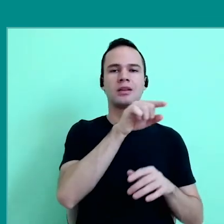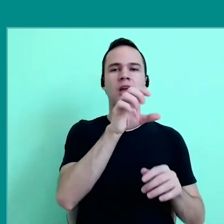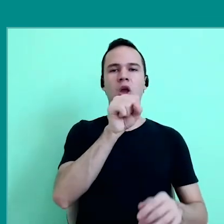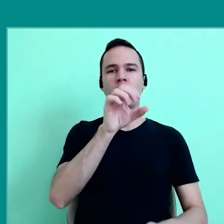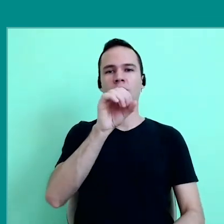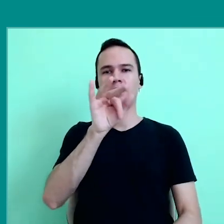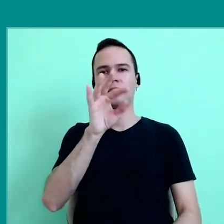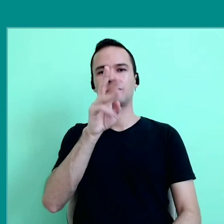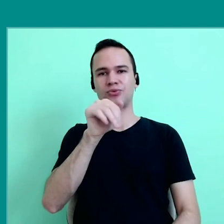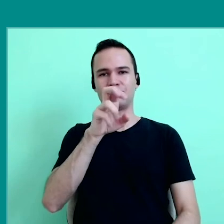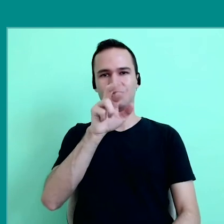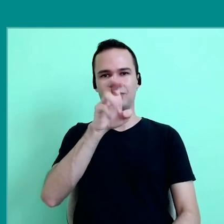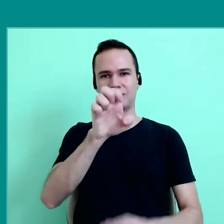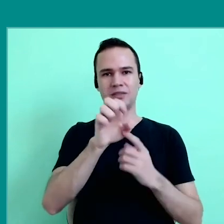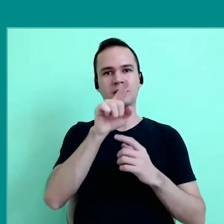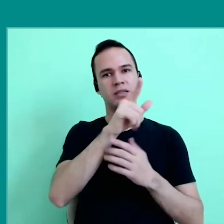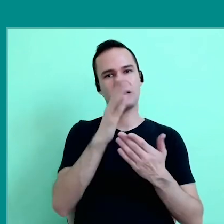allows you to do certain things, but it doesn't allow others,